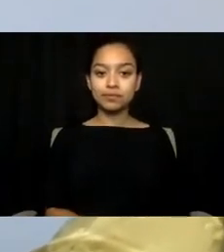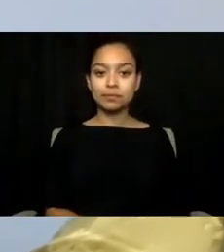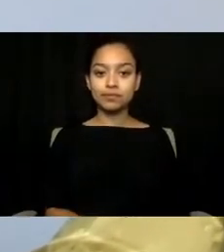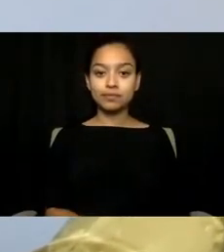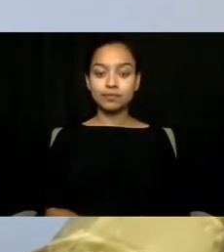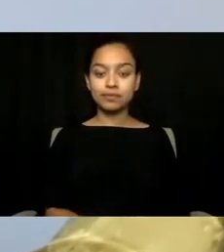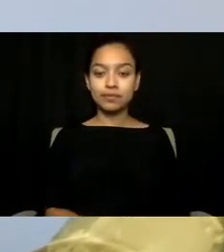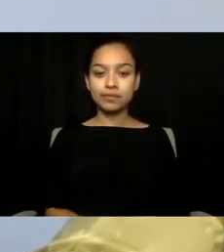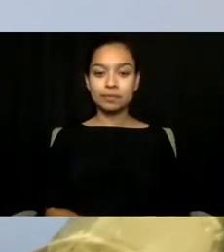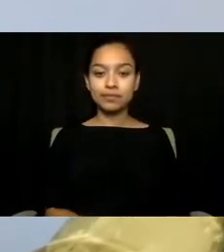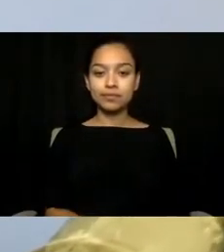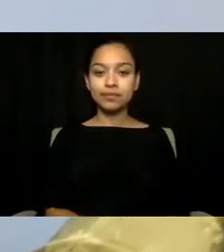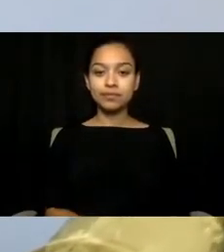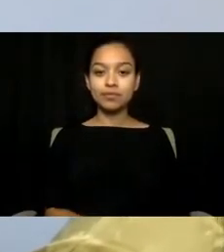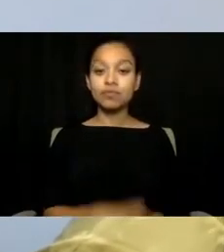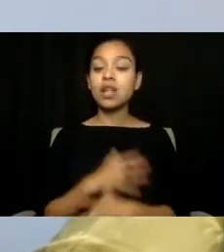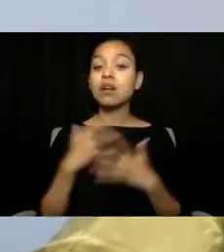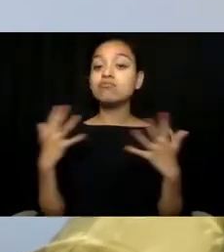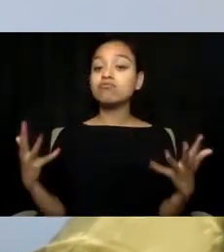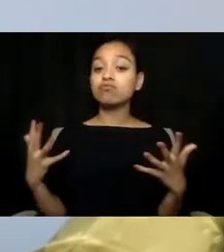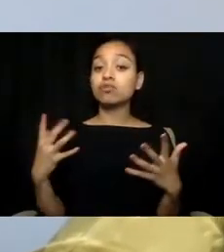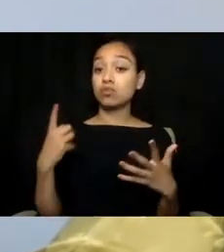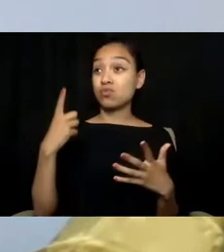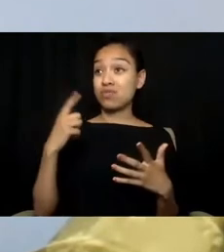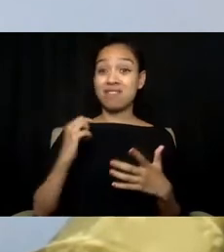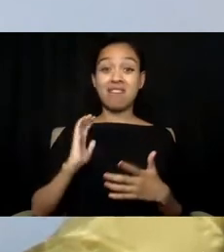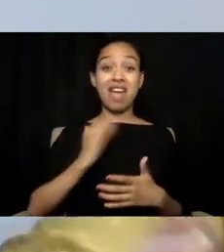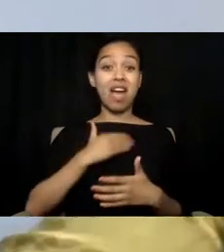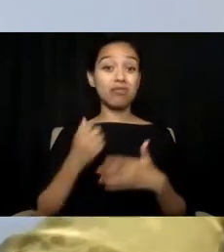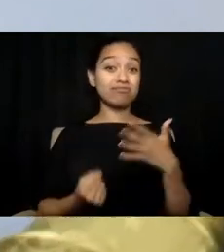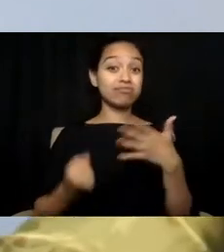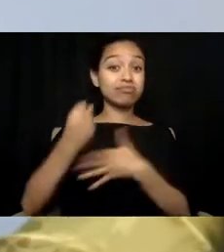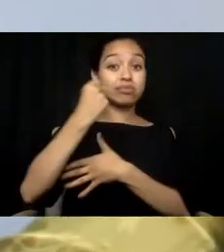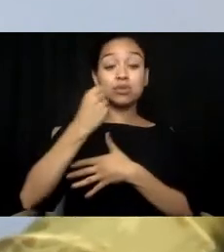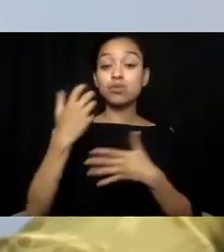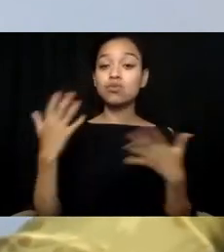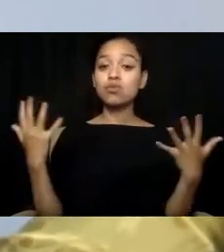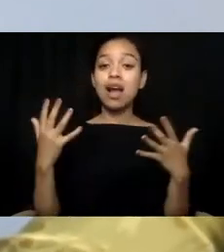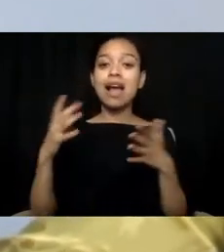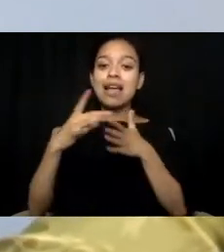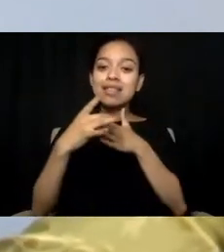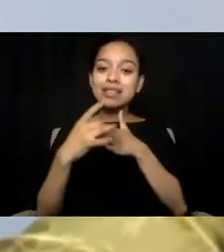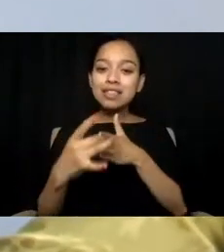One of our greatest priorities here at the Kennedy Satcher Center is that leadership is inclusive of leaders of lived experience,